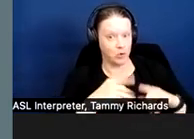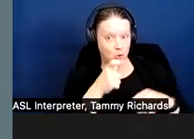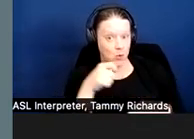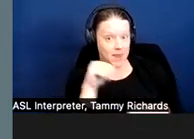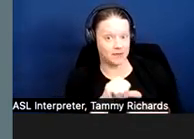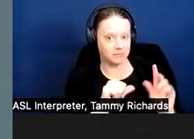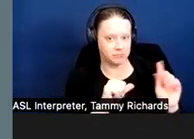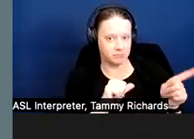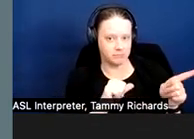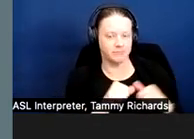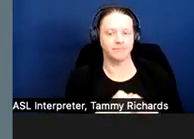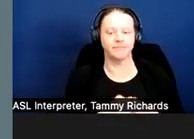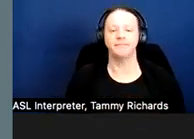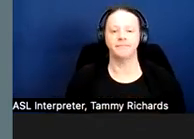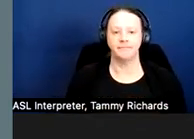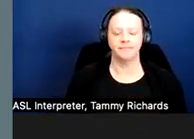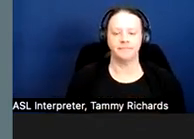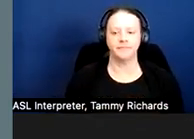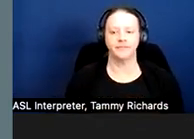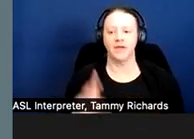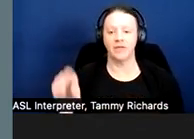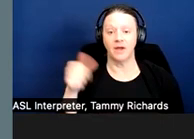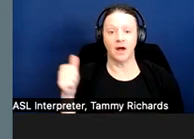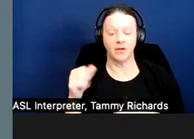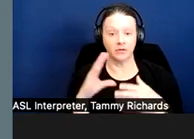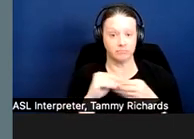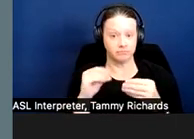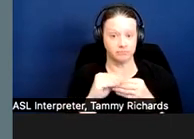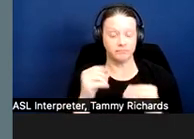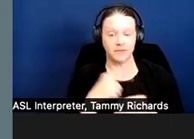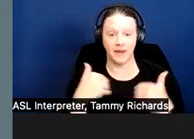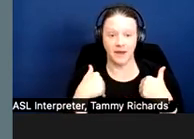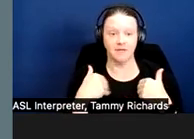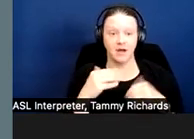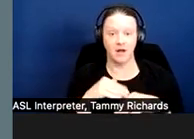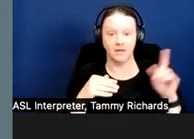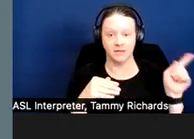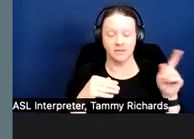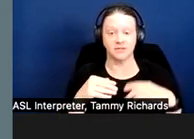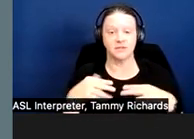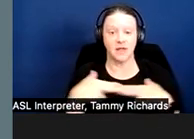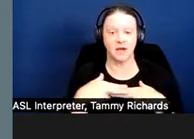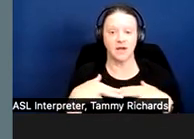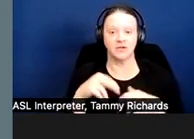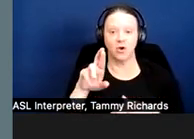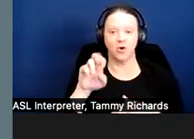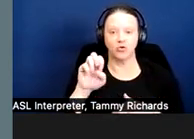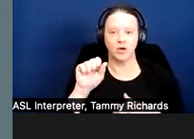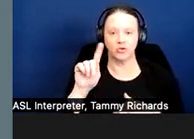provider. The other note I have on this slide is that restoration is not always required.